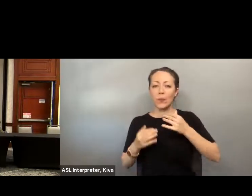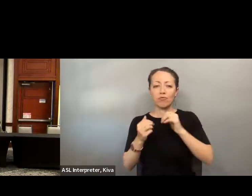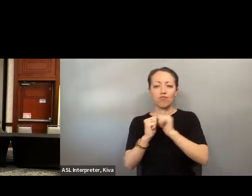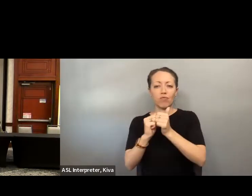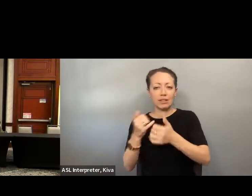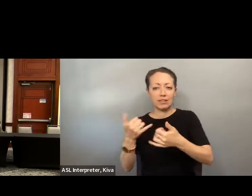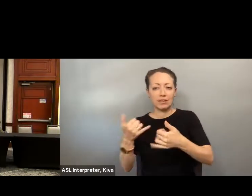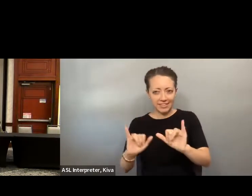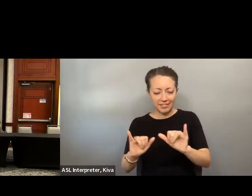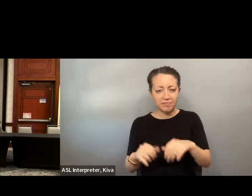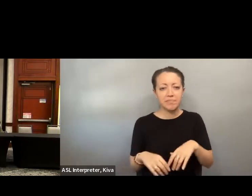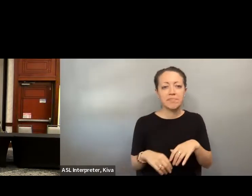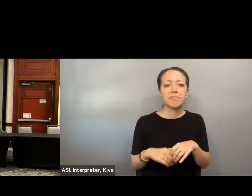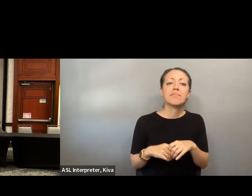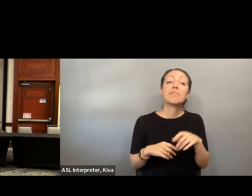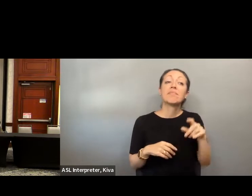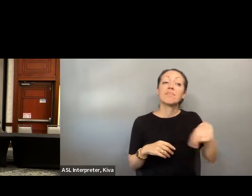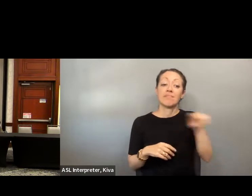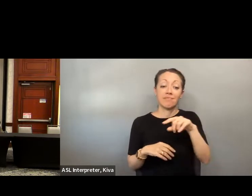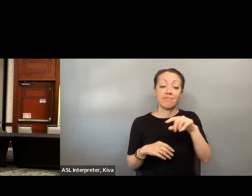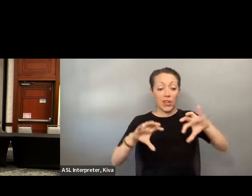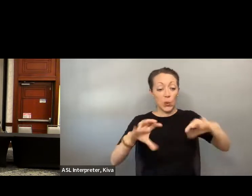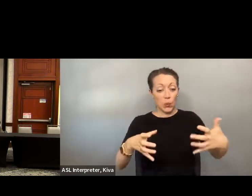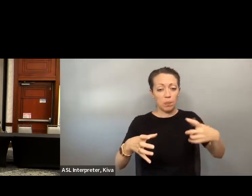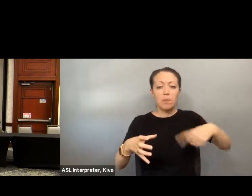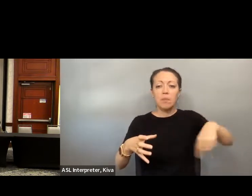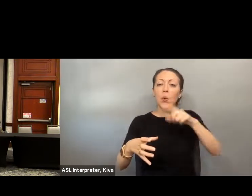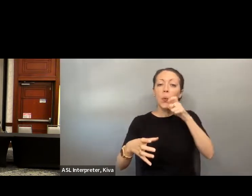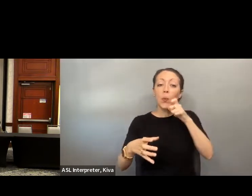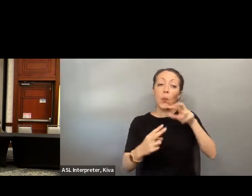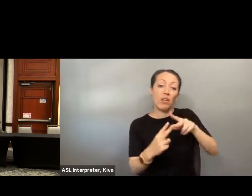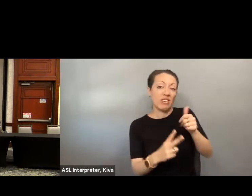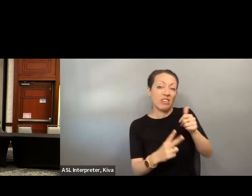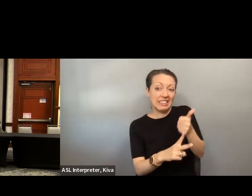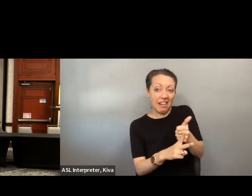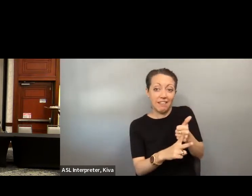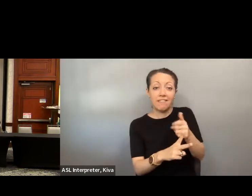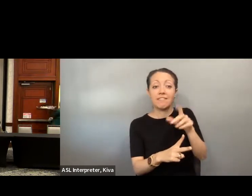section is about elected officials with disabilities as